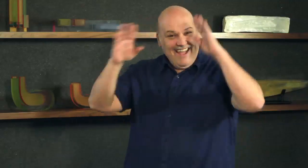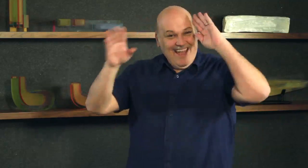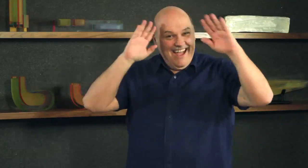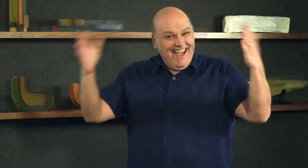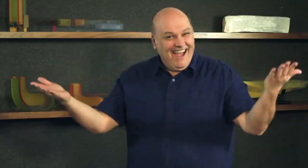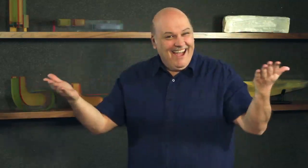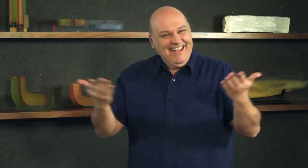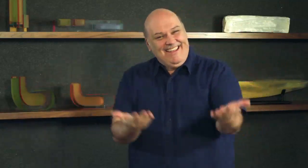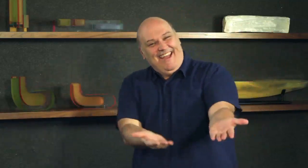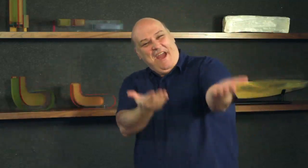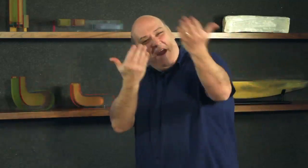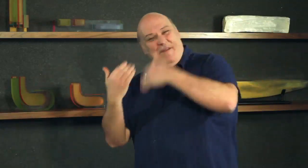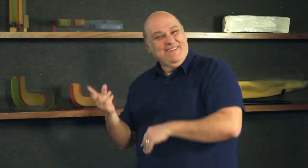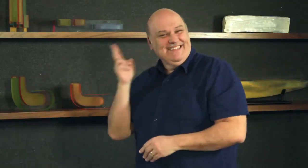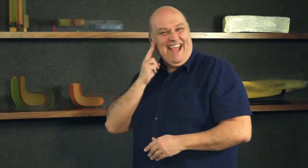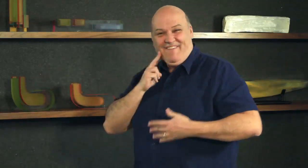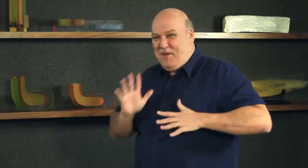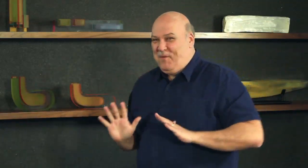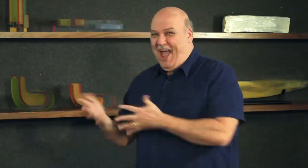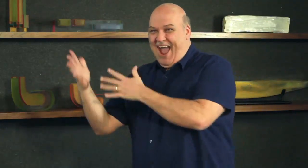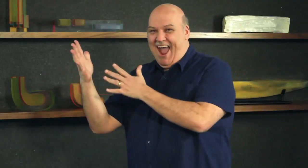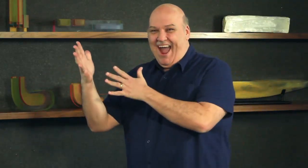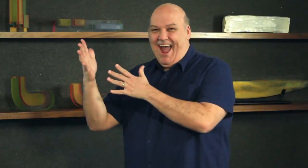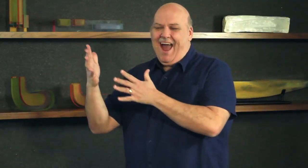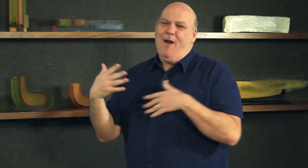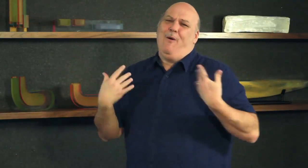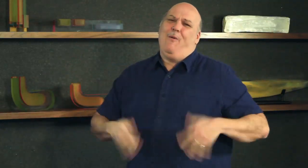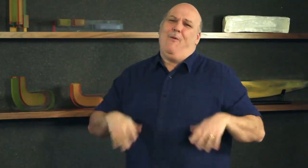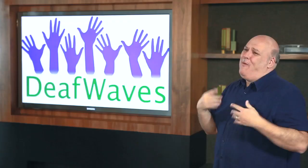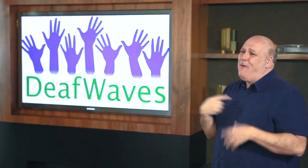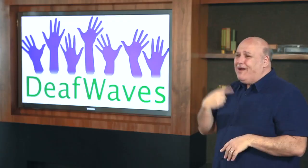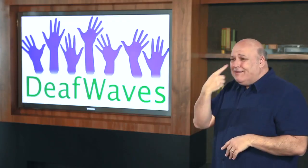Hello my friends! Welcome to another “DeafWaves” show.